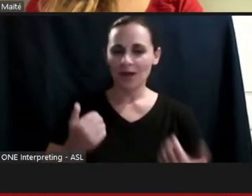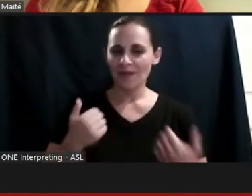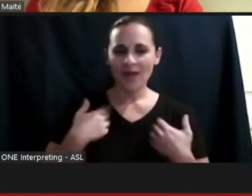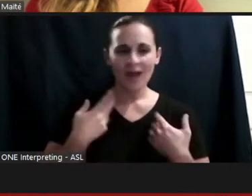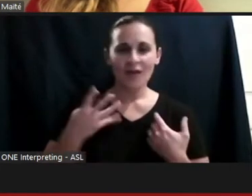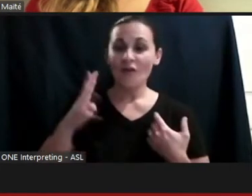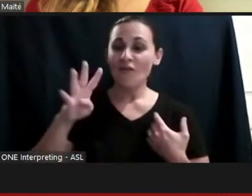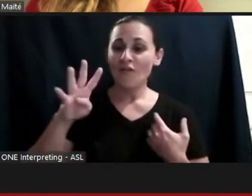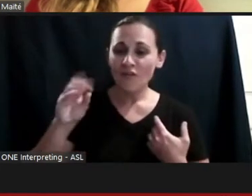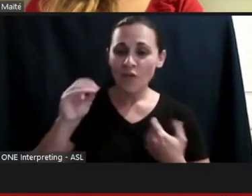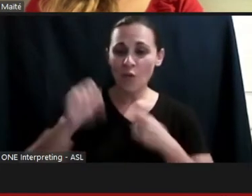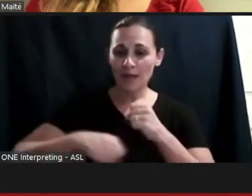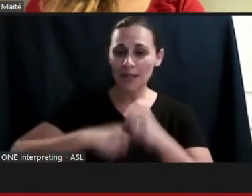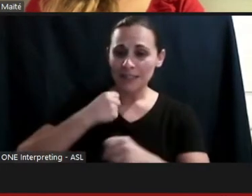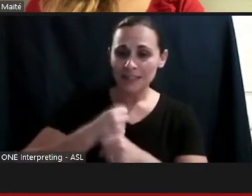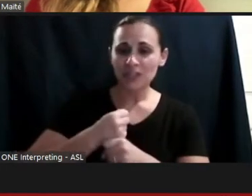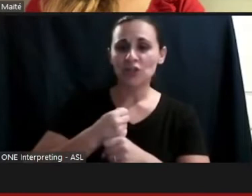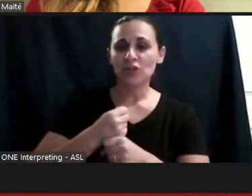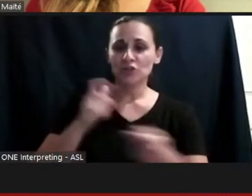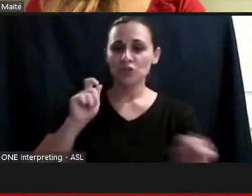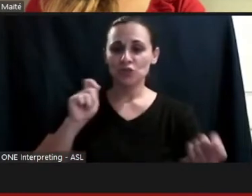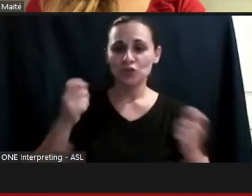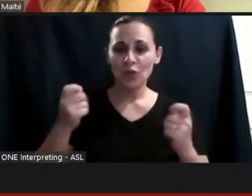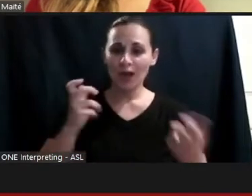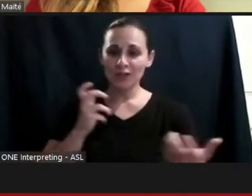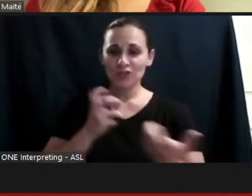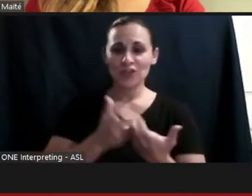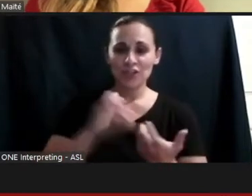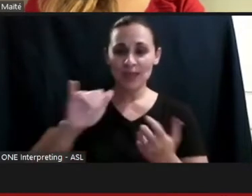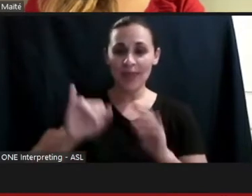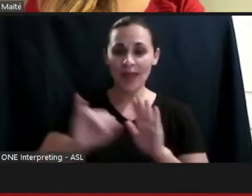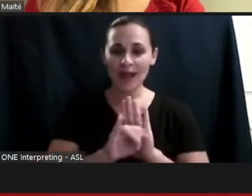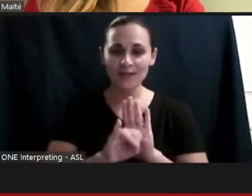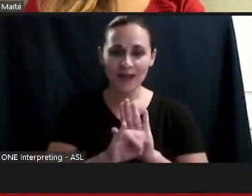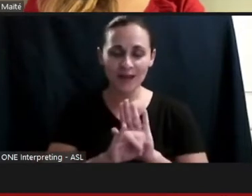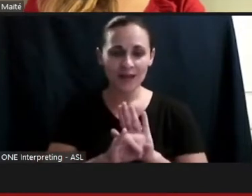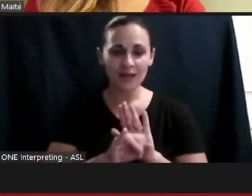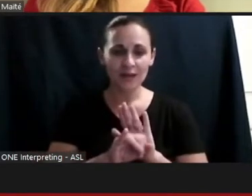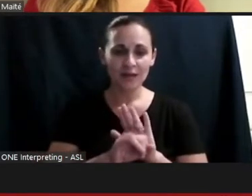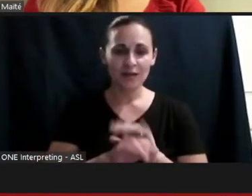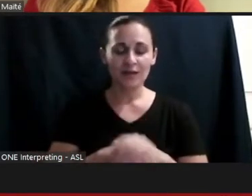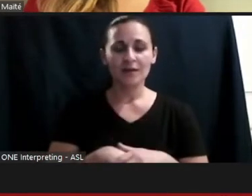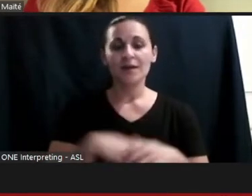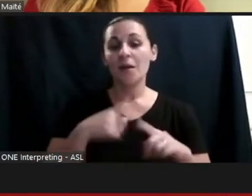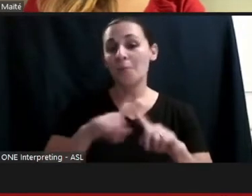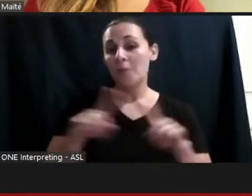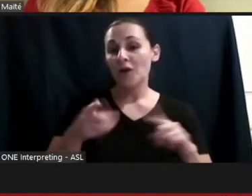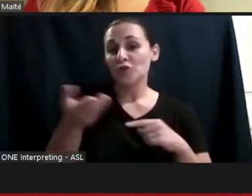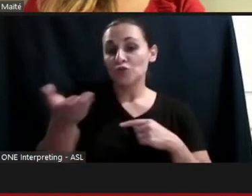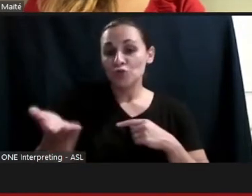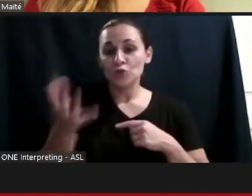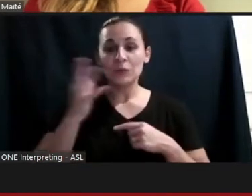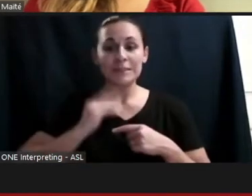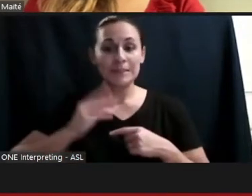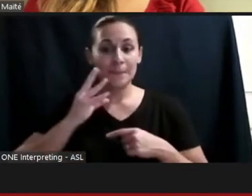to adjust to that identity. Whereas you experienced something like that pretty much later